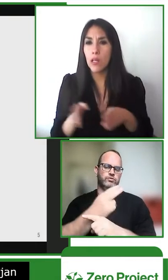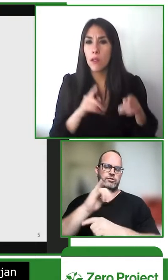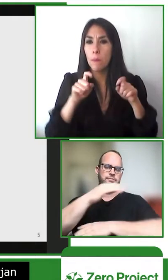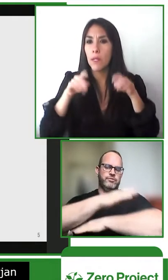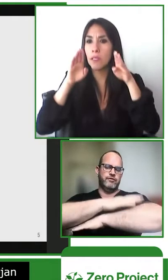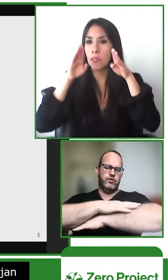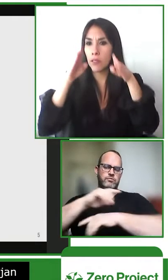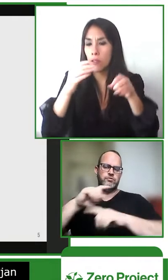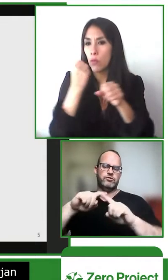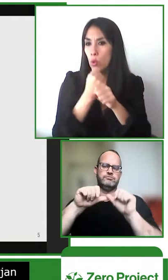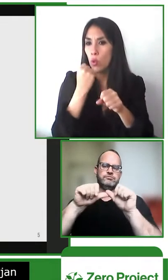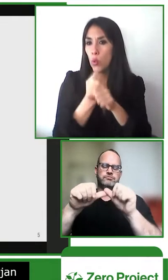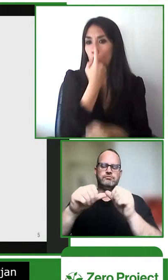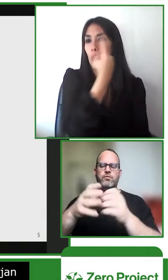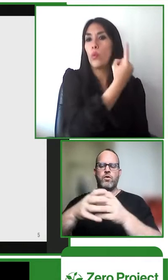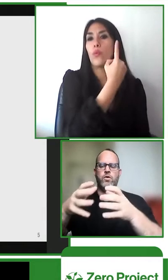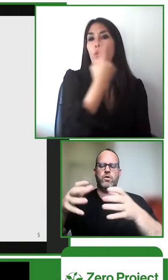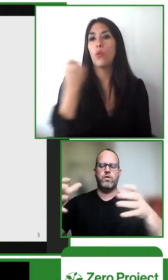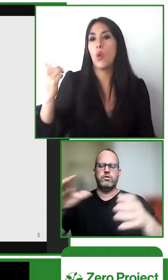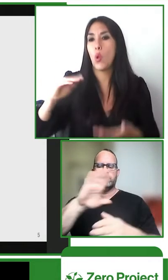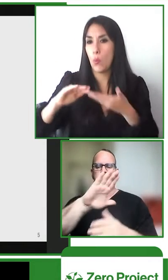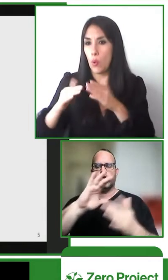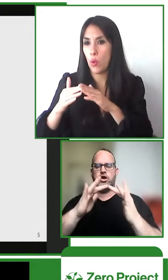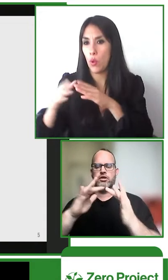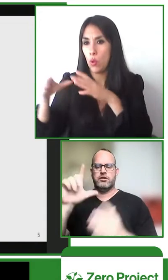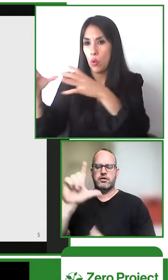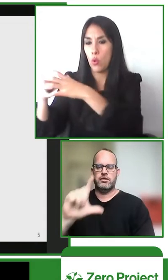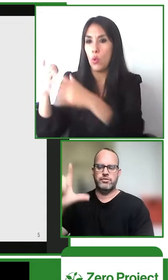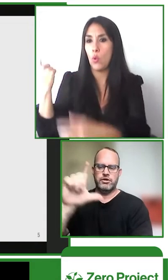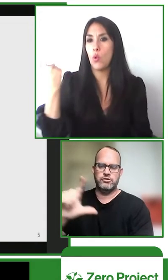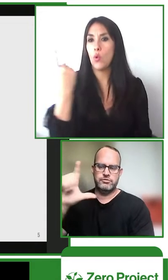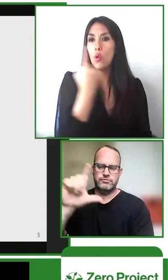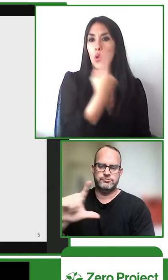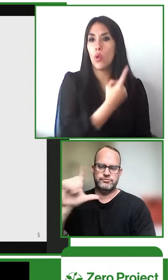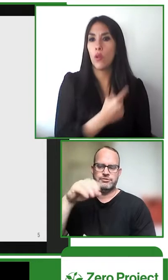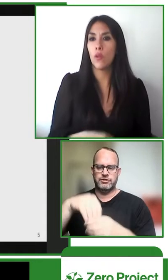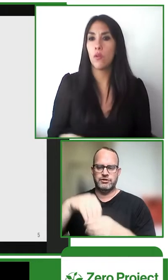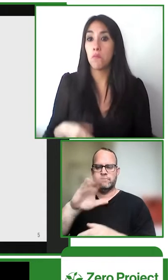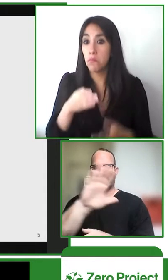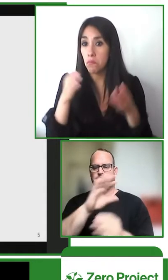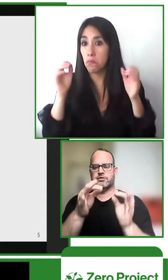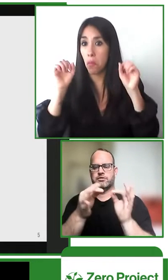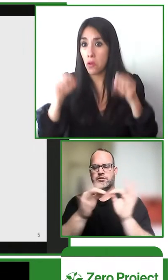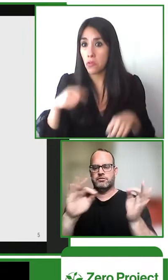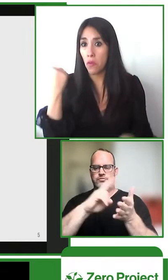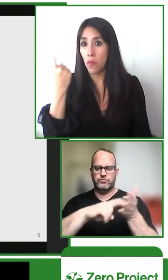continuing to grow the platform for their own use and we want them to be able to continue